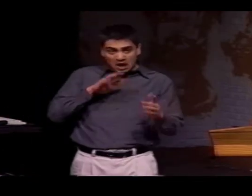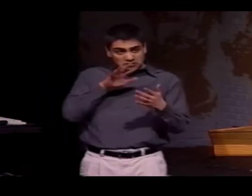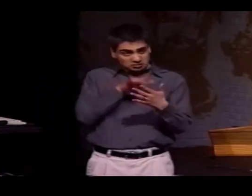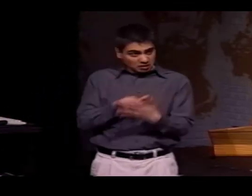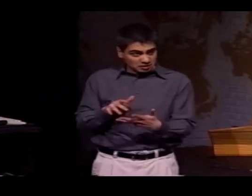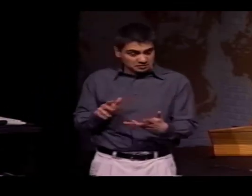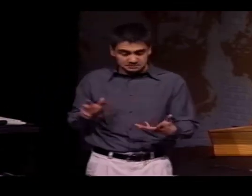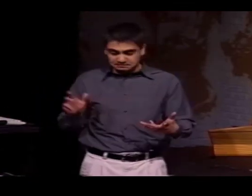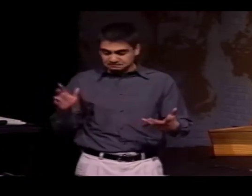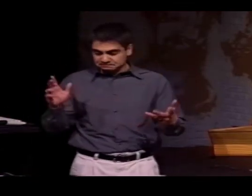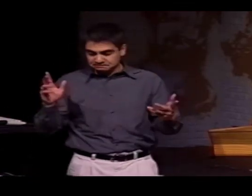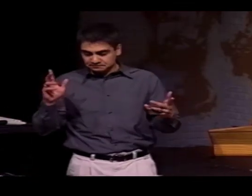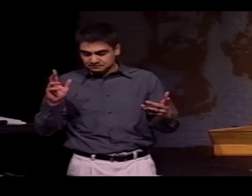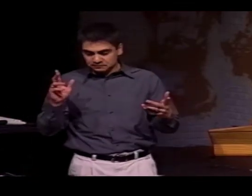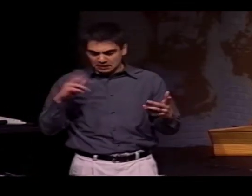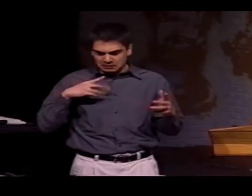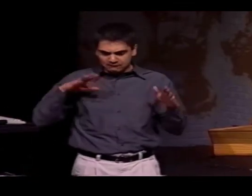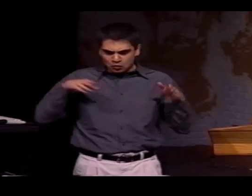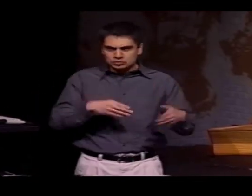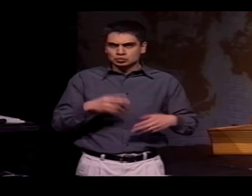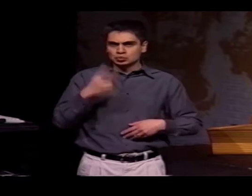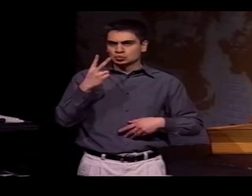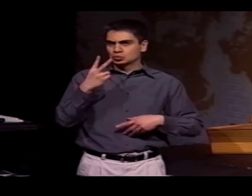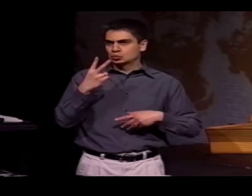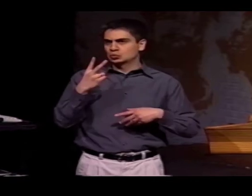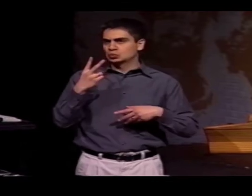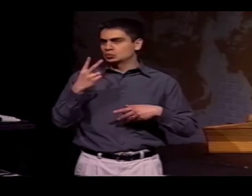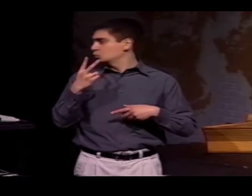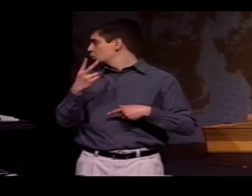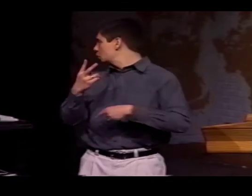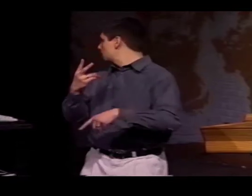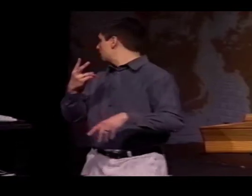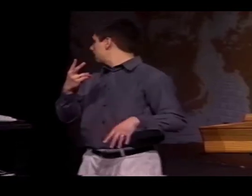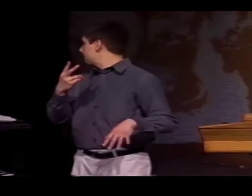THERE NEEDS TO BE AT LEAST TWO PARAMETERS FOR IT TO FIT IN THE MAJOR CATEGORY.